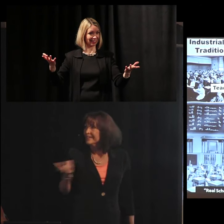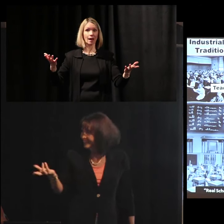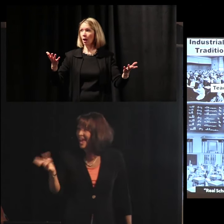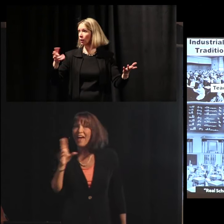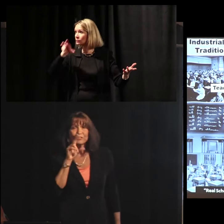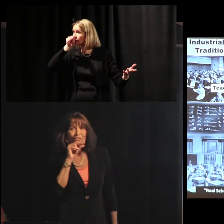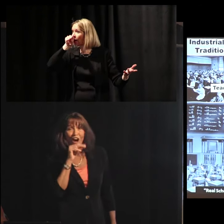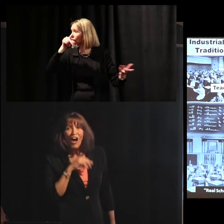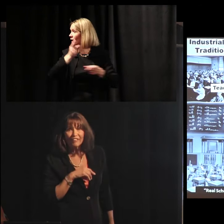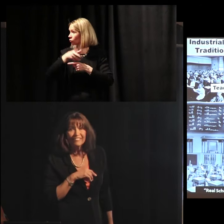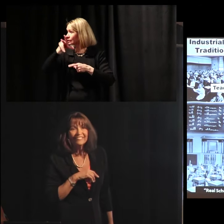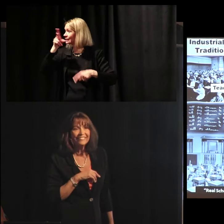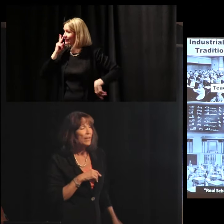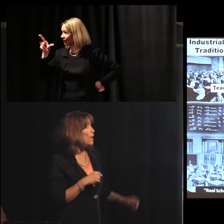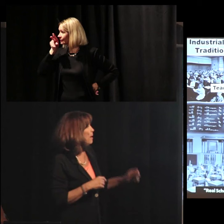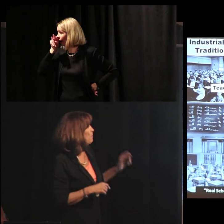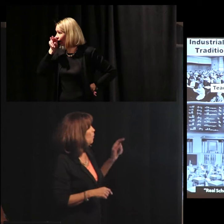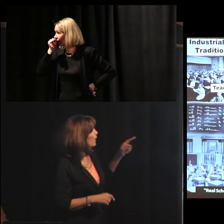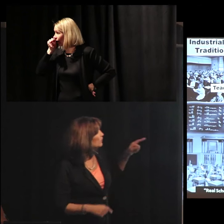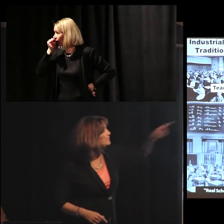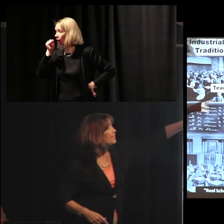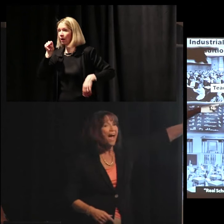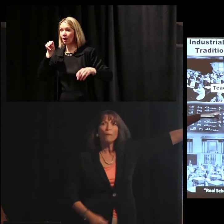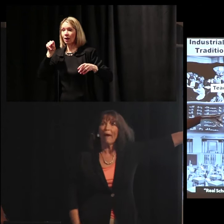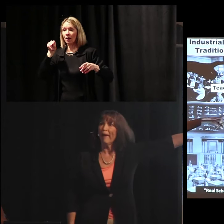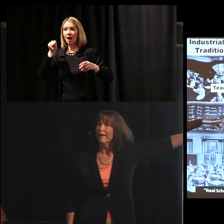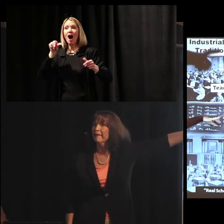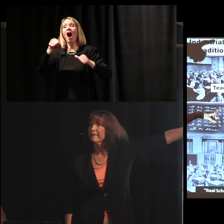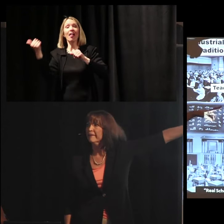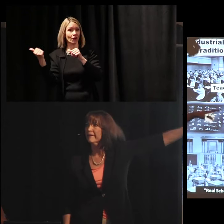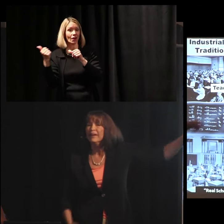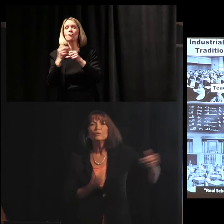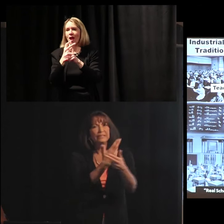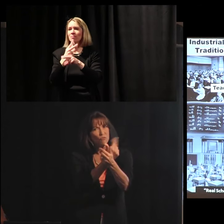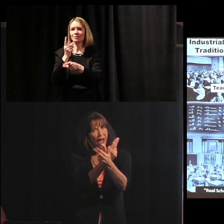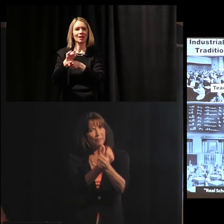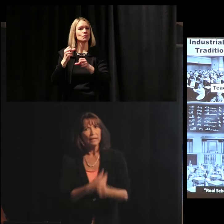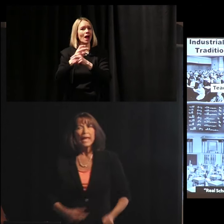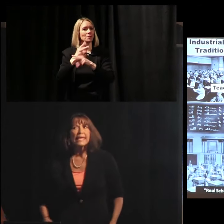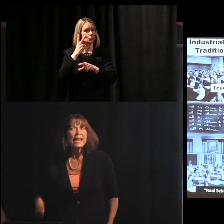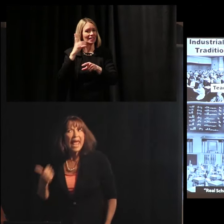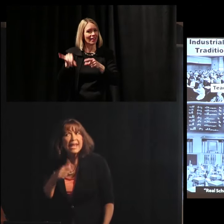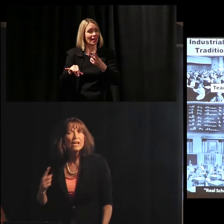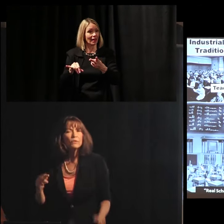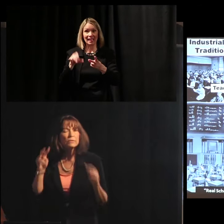It's a duck. But what do you see that way? See a rabbit.